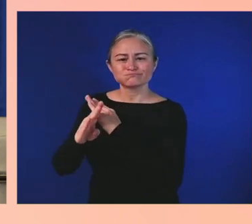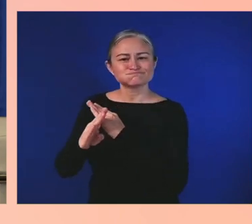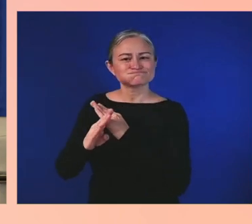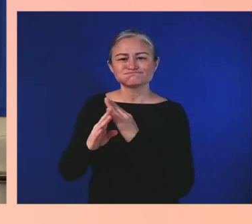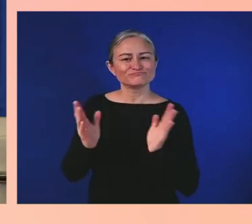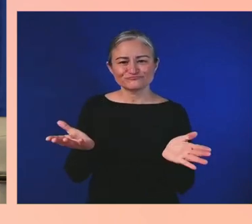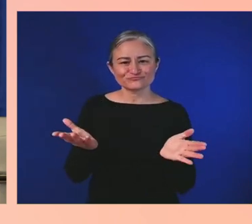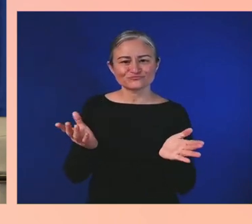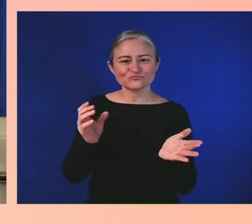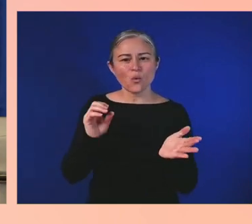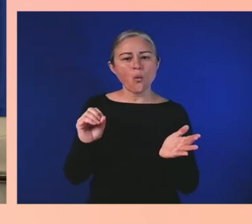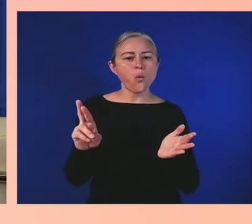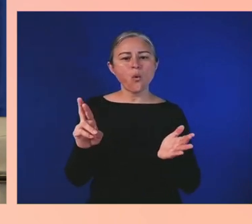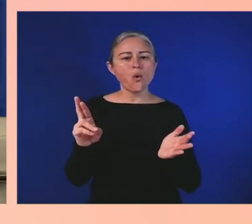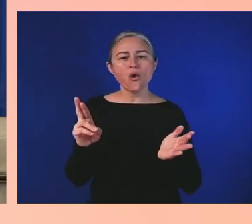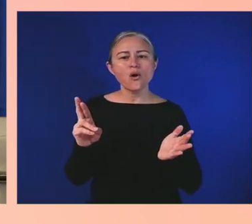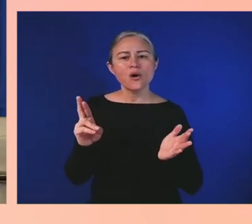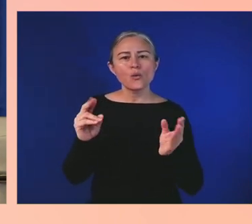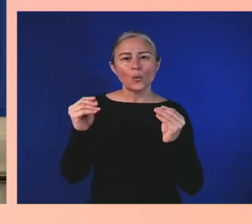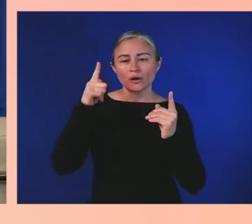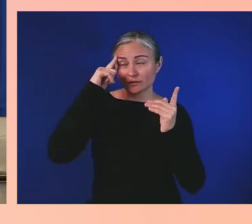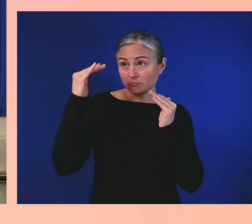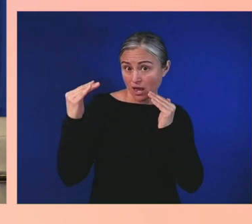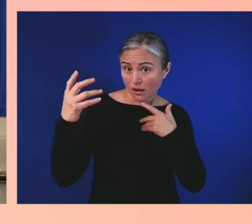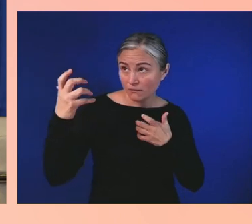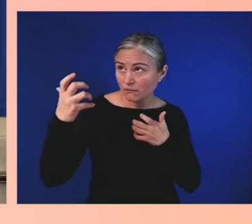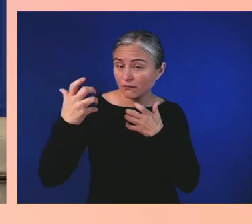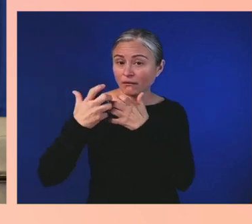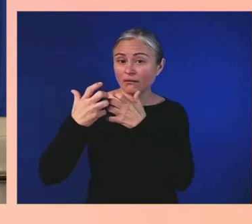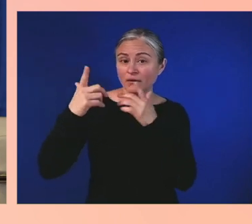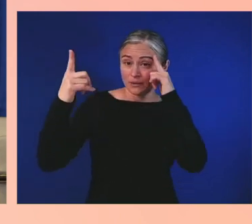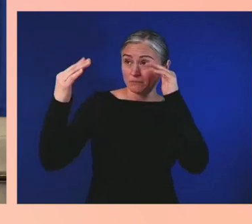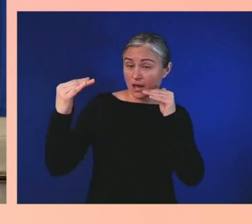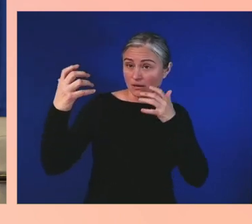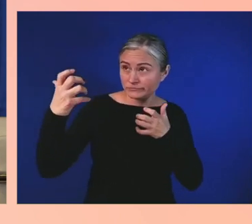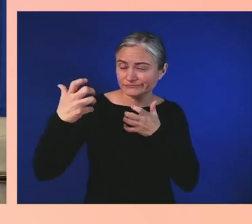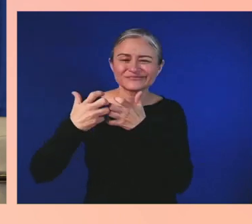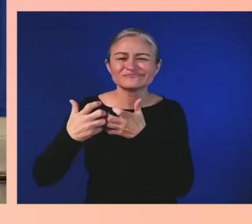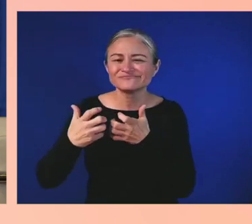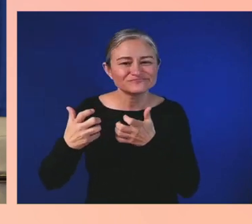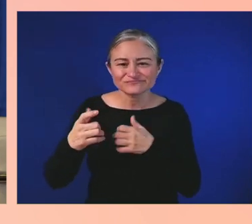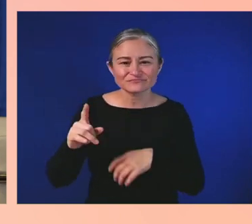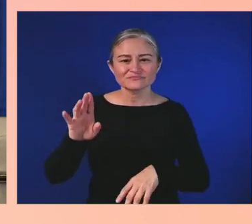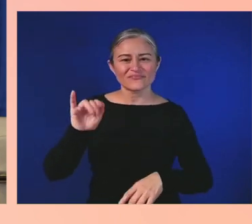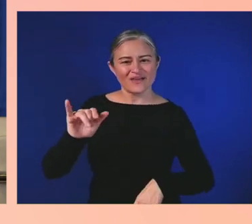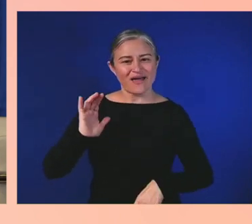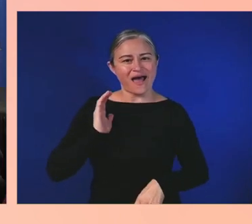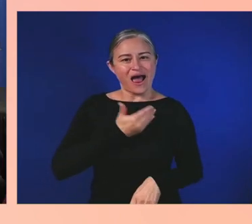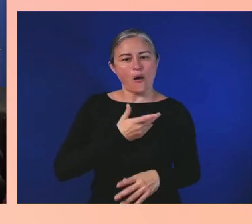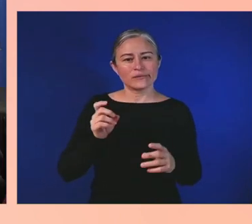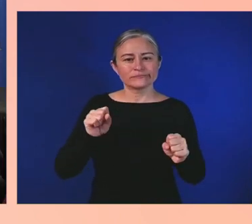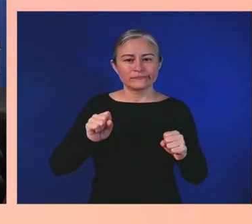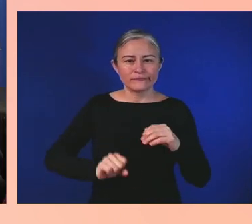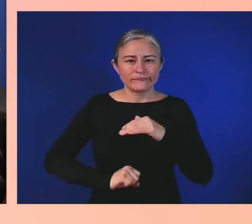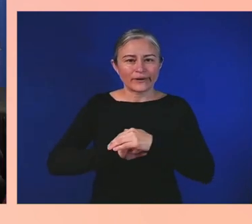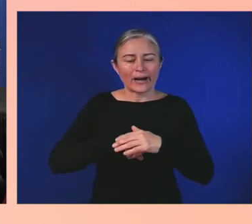have of our inability to engage and to provide value. I am just more than